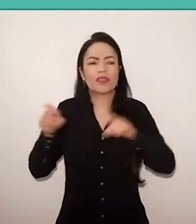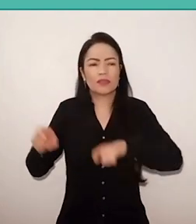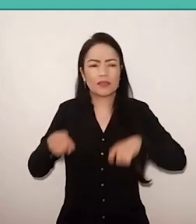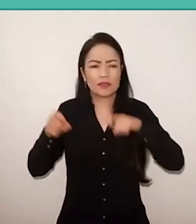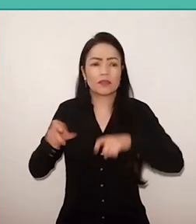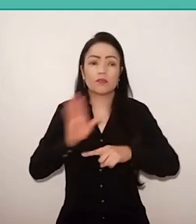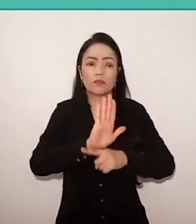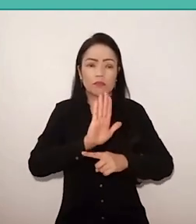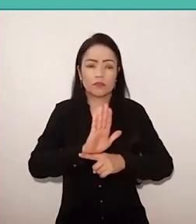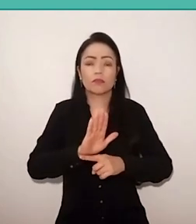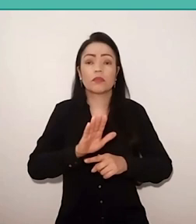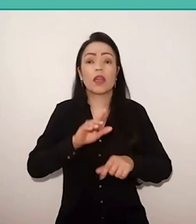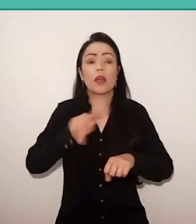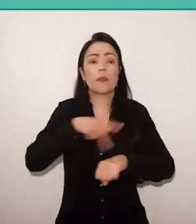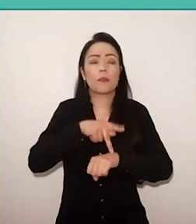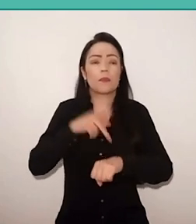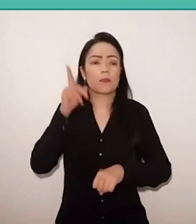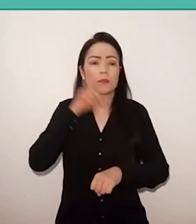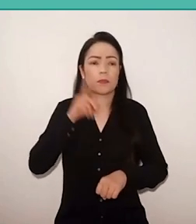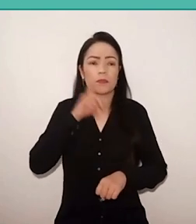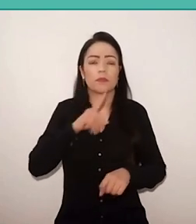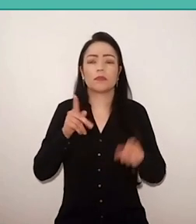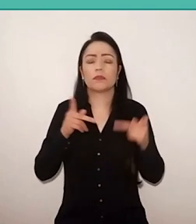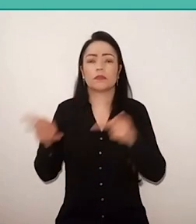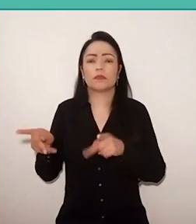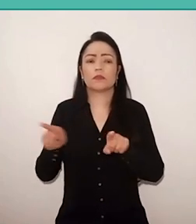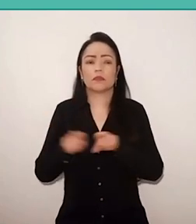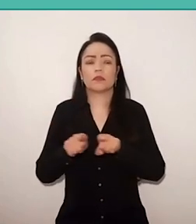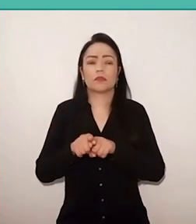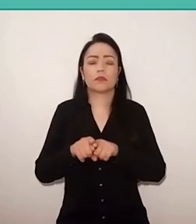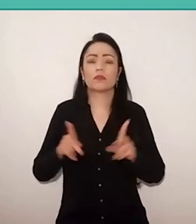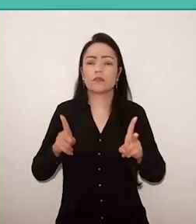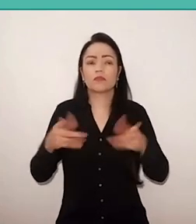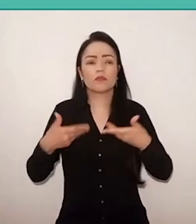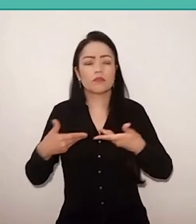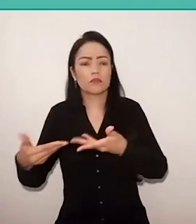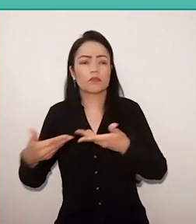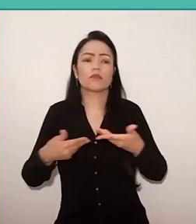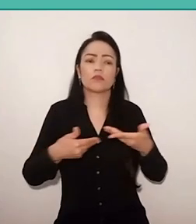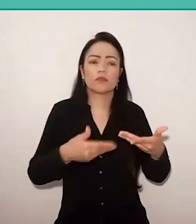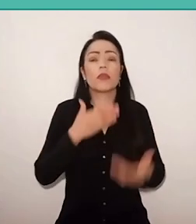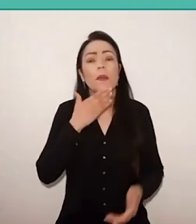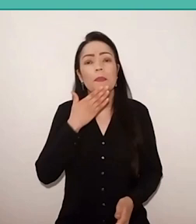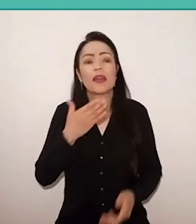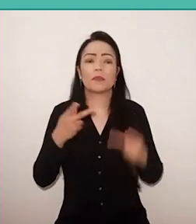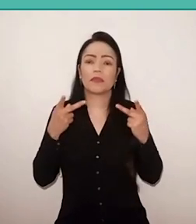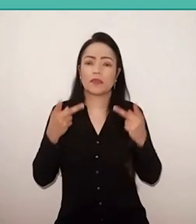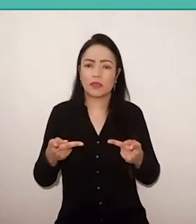visited universities, and whenever he was invited, he asked to visit the extension work of universities.